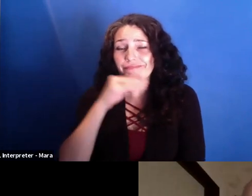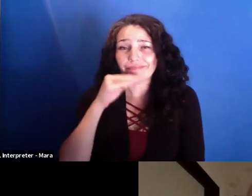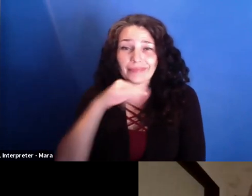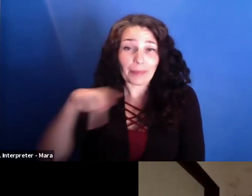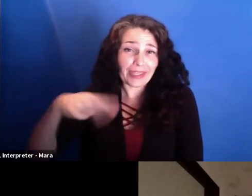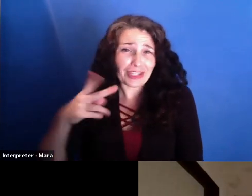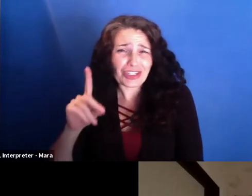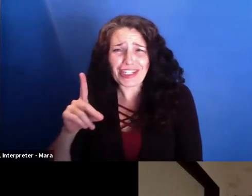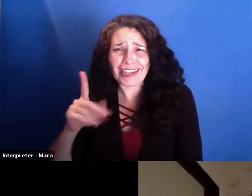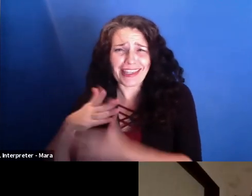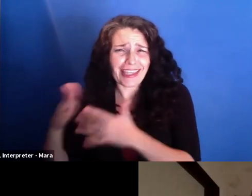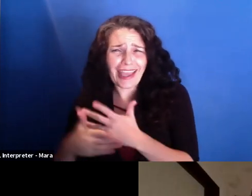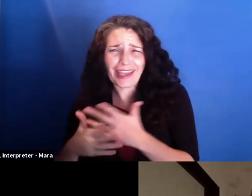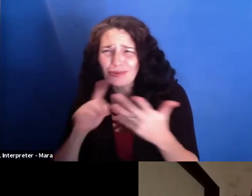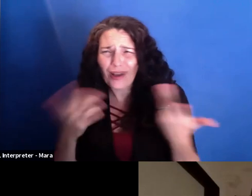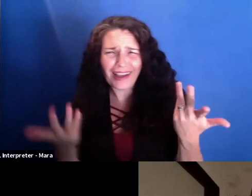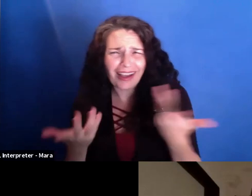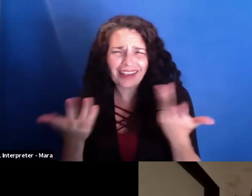So we knew that they are actually